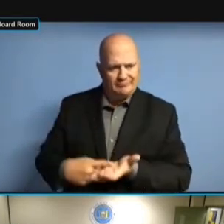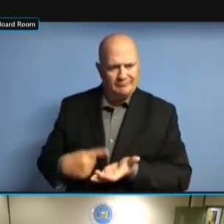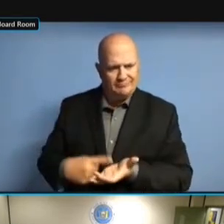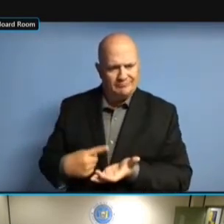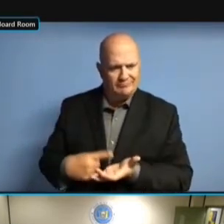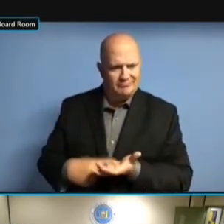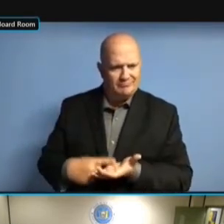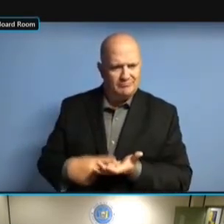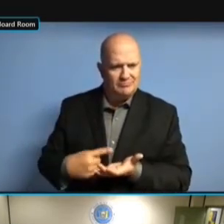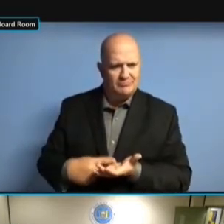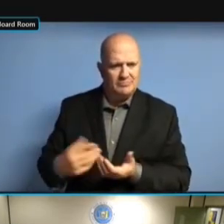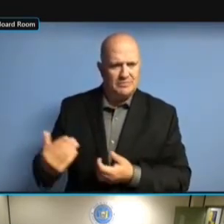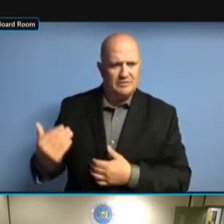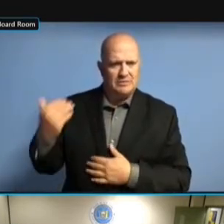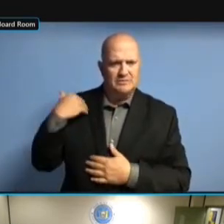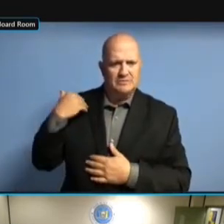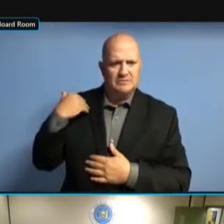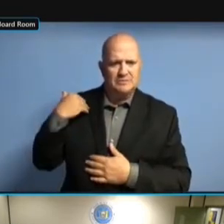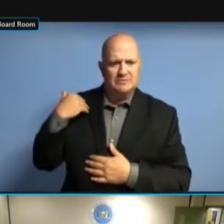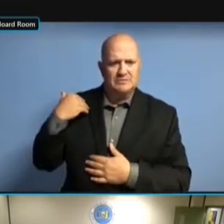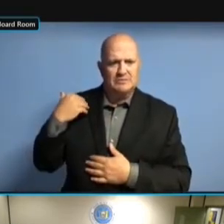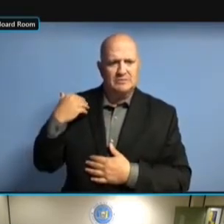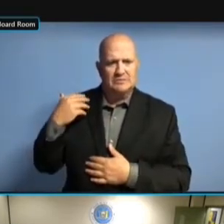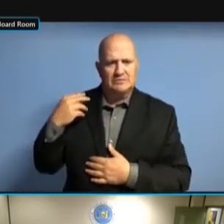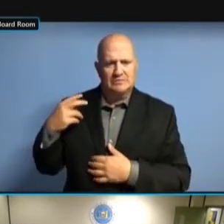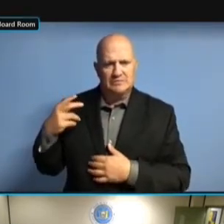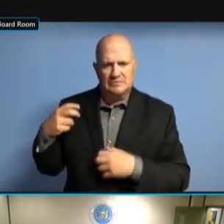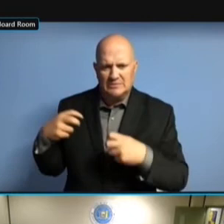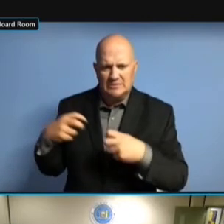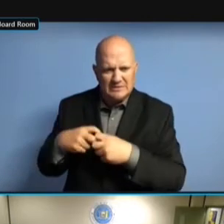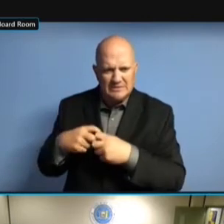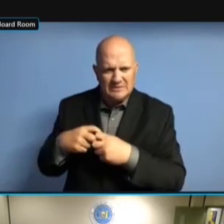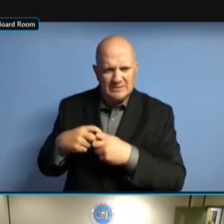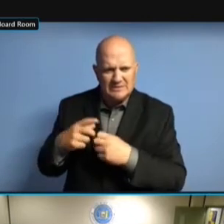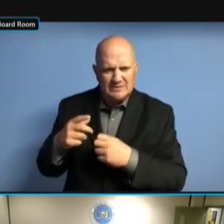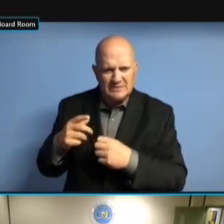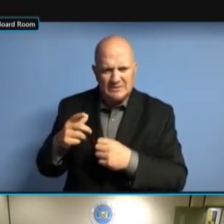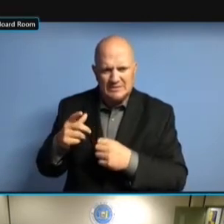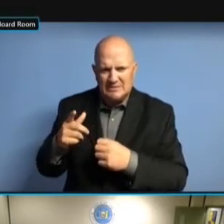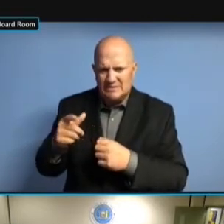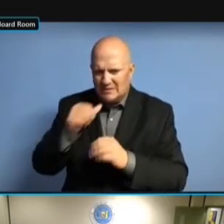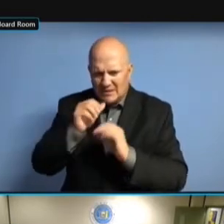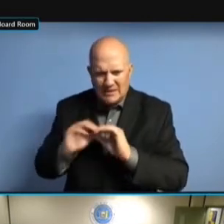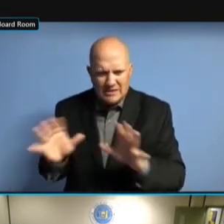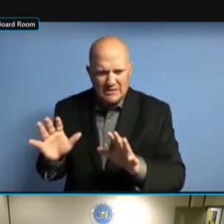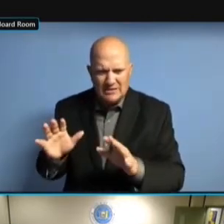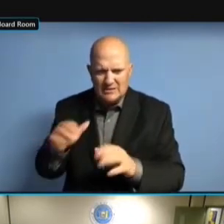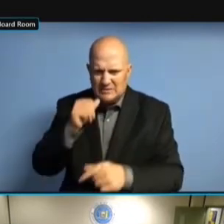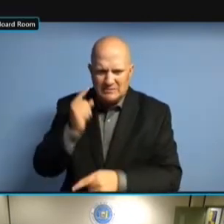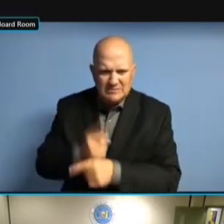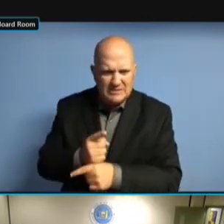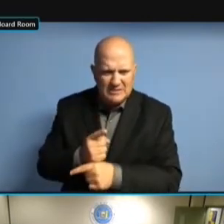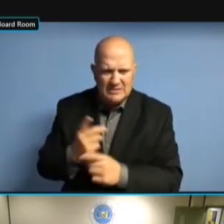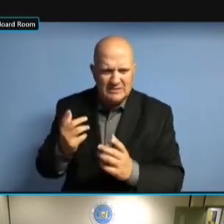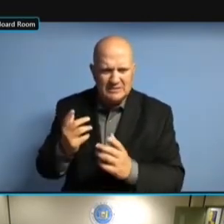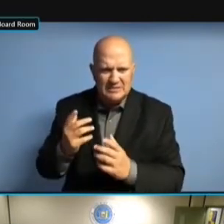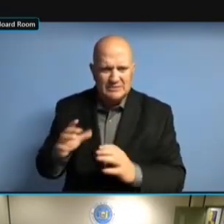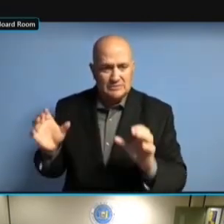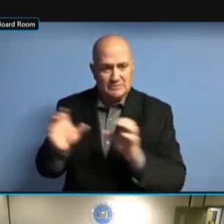WERE CITED IN THE LAST REPORT WERE CITED IN THE LAST REPORT WHICH WERE CITED IN THE LAST REPORT WHICH PREVENTED WERE CITED IN THE LAST REPORT WHICH PREVENTED THE WERE CITED IN THE LAST REPORT WHICH PREVENTED THE XL WERE CITED IN THE LAST REPORT WHICH PREVENTED THE XL FROM WHICH PREVENTED THE XL FROM WHICH PREVENTED THE XL FROM BEING WHICH PREVENTED THE XL FROM BEING CERTIFIED. BEING CERTIFIED. BEING CERTIFIED. THEY BEING CERTIFIED. THEY MADE BEING CERTIFIED. THEY MADE SOME BEING CERTIFIED. THEY MADE SOME OF BEING CERTIFIED. THEY MADE SOME OF THE BEING CERTIFIED. THEY MADE SOME OF THE CHANGES, THEY MADE SOME OF THE CHANGES, THEY MADE SOME OF THE CHANGES, THEY THEY MADE SOME OF THE CHANGES, THEY WANTED THEY MADE SOME OF THE CHANGES, THEY WANTED TO THEY MADE SOME OF THE CHANGES, THEY WANTED TO SHOW THEY MADE SOME OF THE CHANGES, THEY WANTED TO SHOW US THEY MADE SOME OF THE CHANGES, THEY WANTED TO SHOW US SOME THEY MADE SOME OF THE CHANGES, THEY WANTED TO SHOW US SOME OF THEY WANTED TO SHOW US SOME OF THEY WANTED TO SHOW US SOME OF THOSE THEY WANTED TO SHOW US SOME OF THOSE CHANGES THEY WANTED TO SHOW US SOME OF THOSE CHANGES AND THEY WANTED TO SHOW US SOME OF THOSE CHANGES AND ALSO